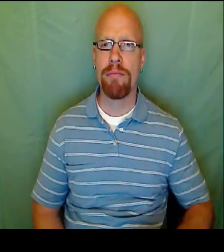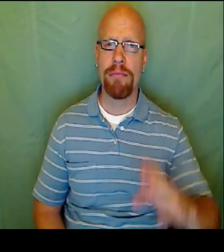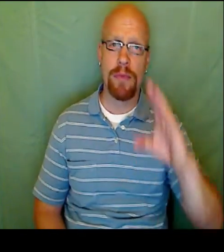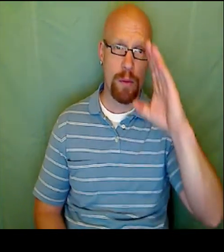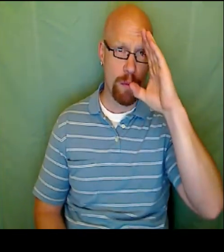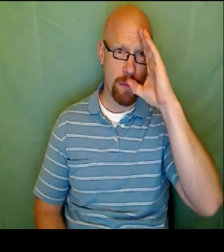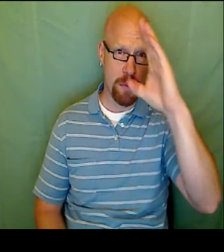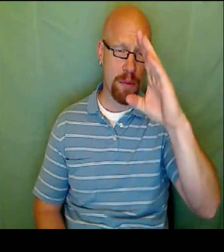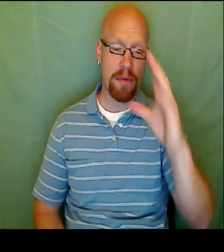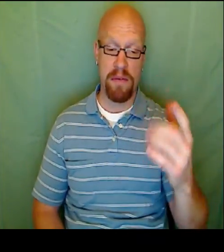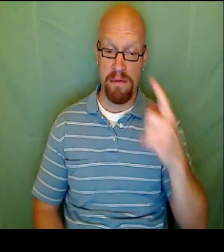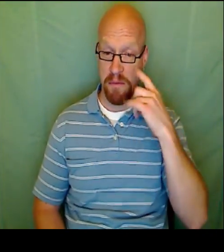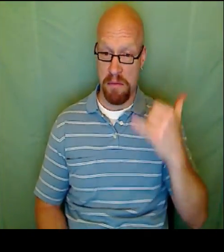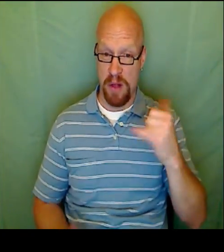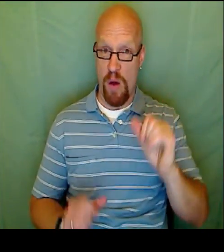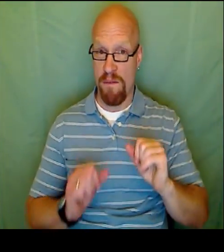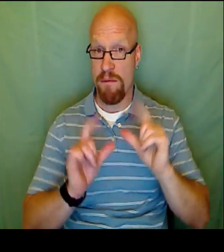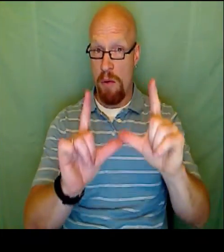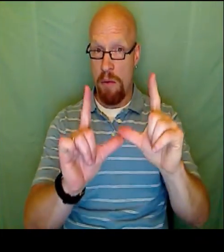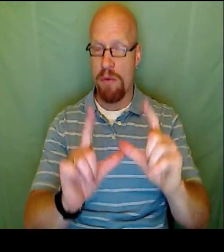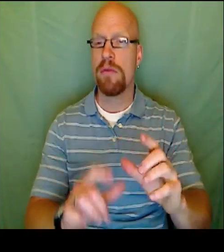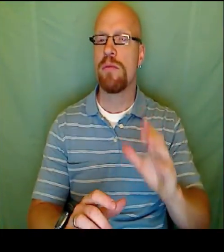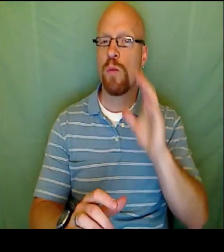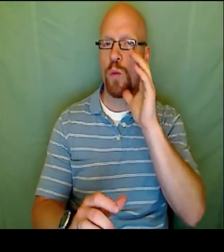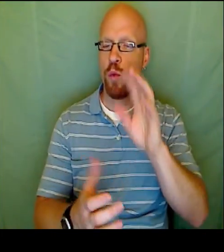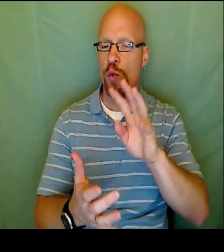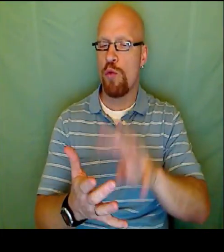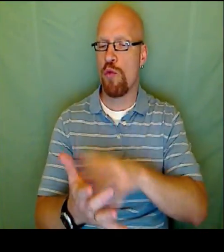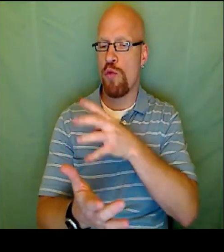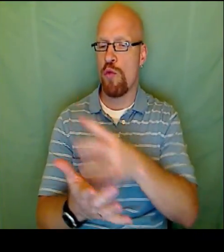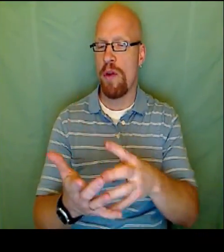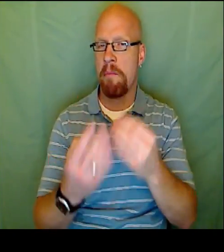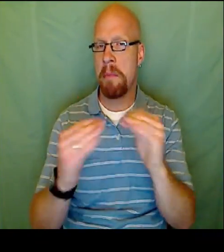Okay. Hello.